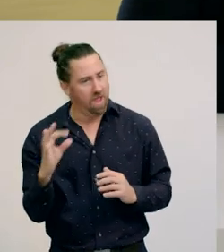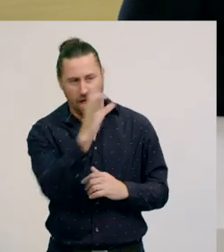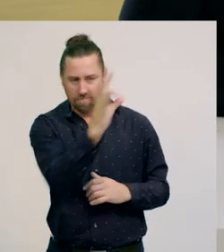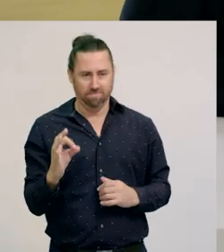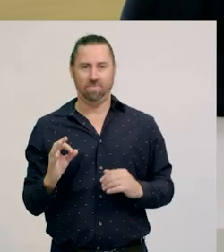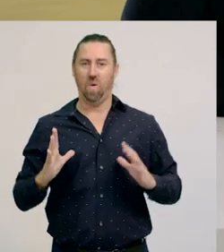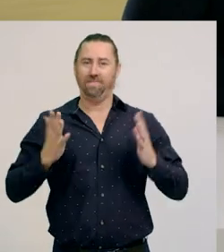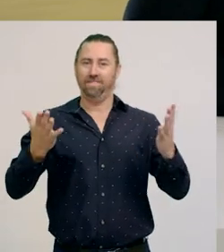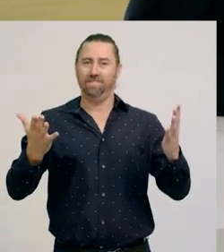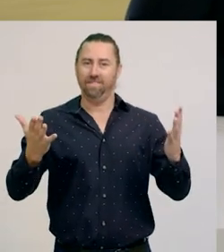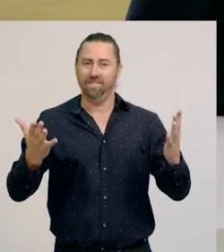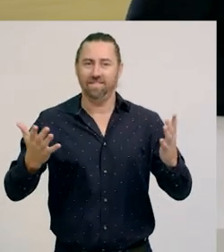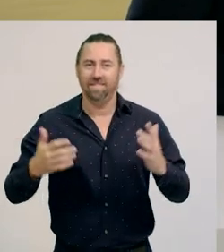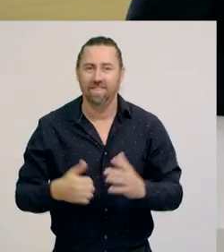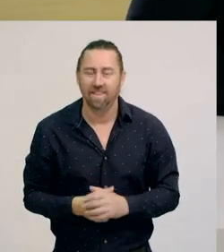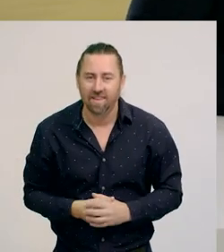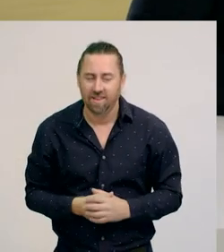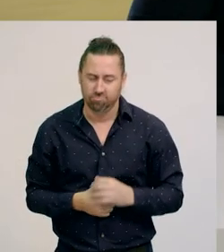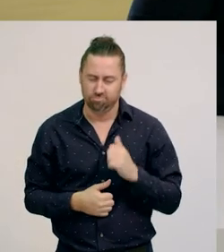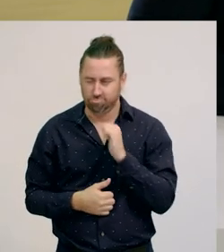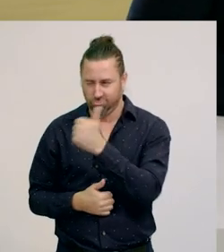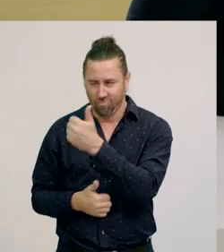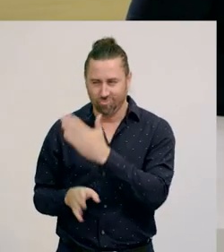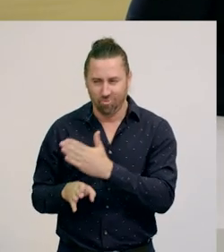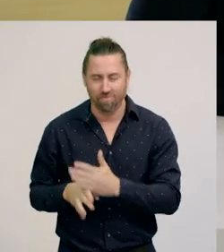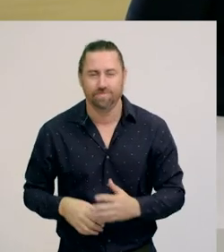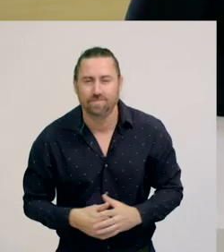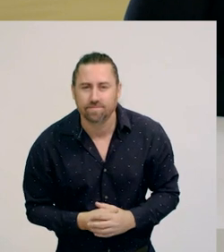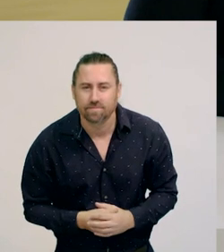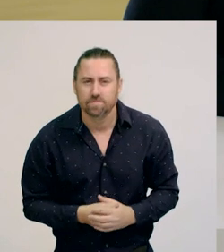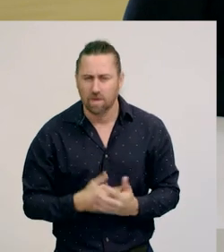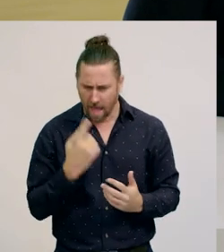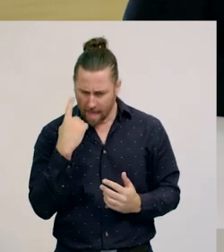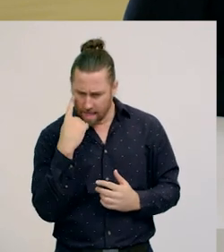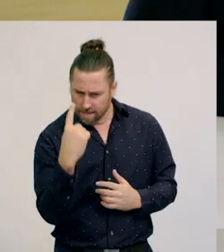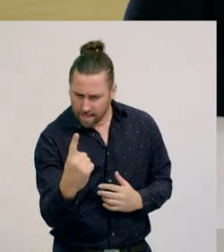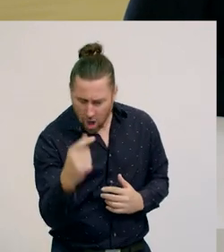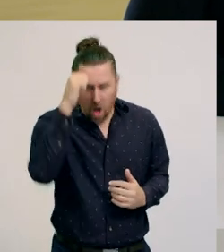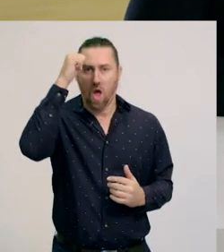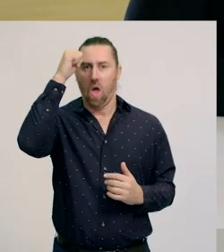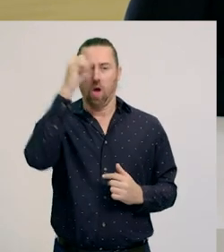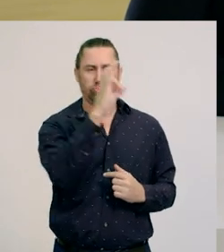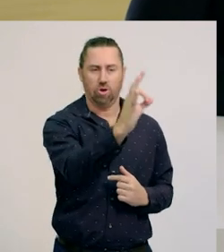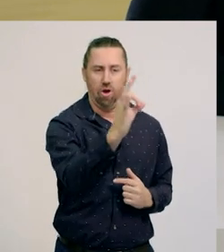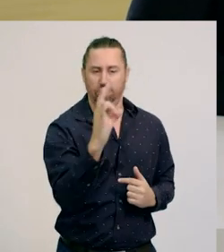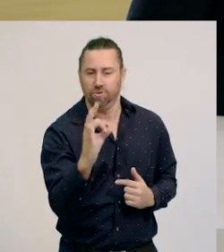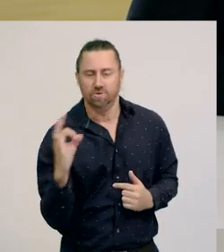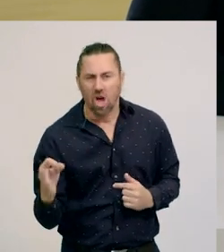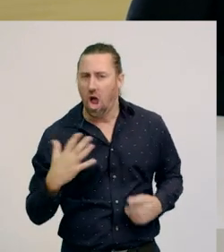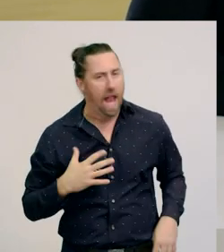Great job, Kristen. You could see straightaway how many dots there are without needing to count the dots.